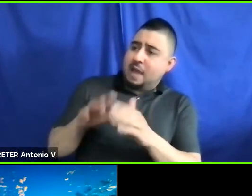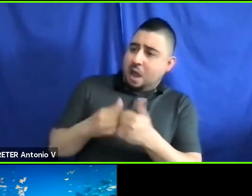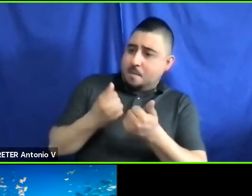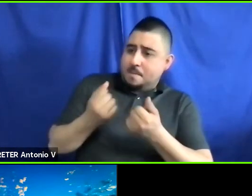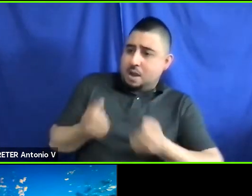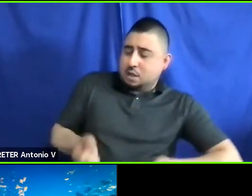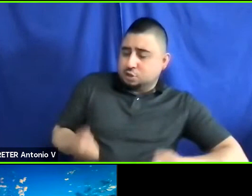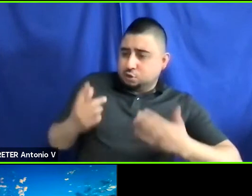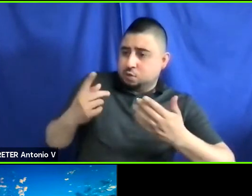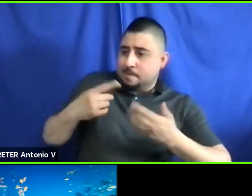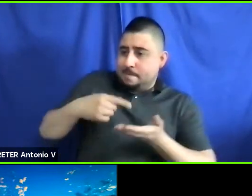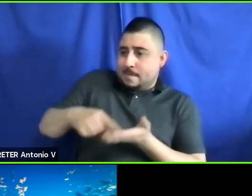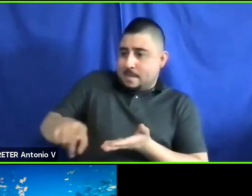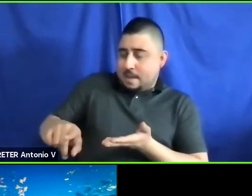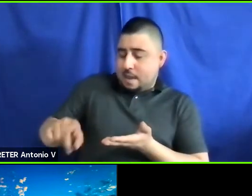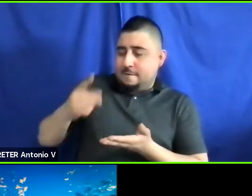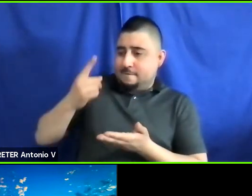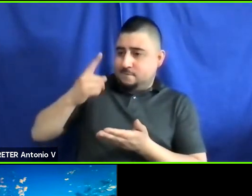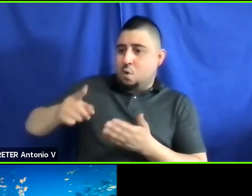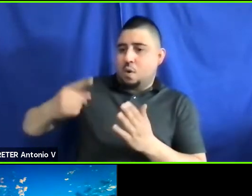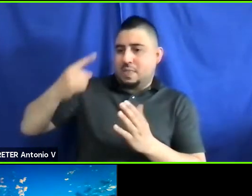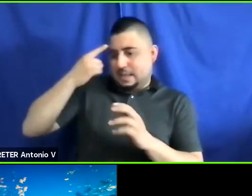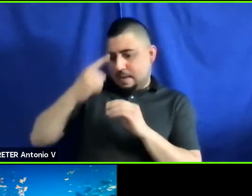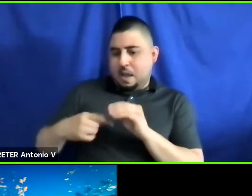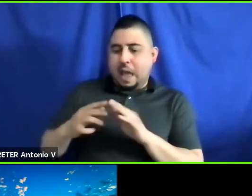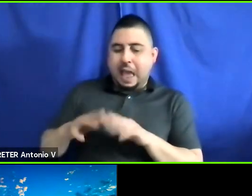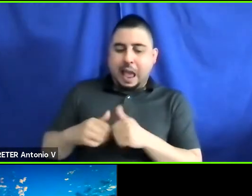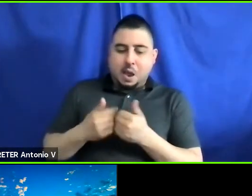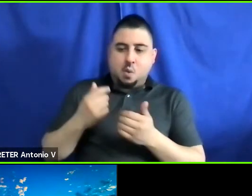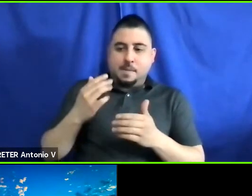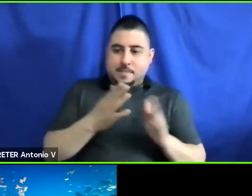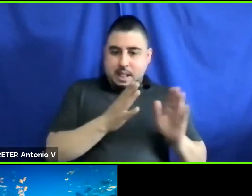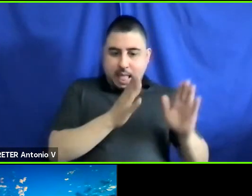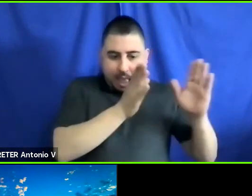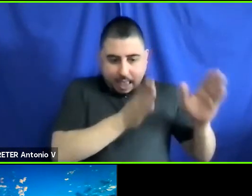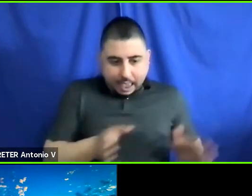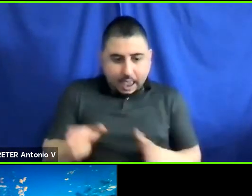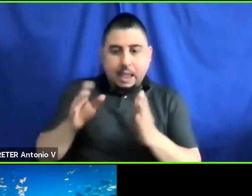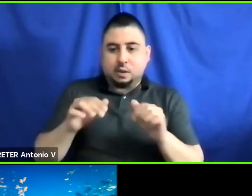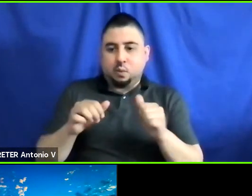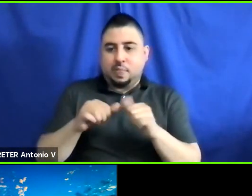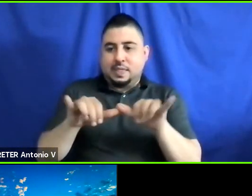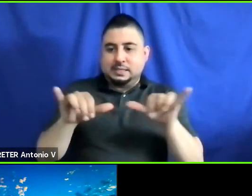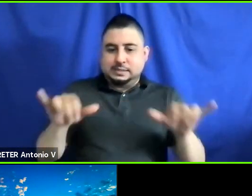to think about -- for example, as we move forward with payment systems for example,